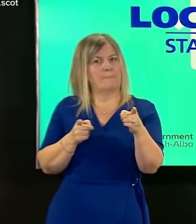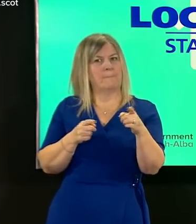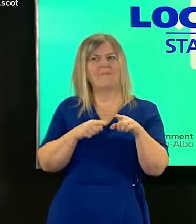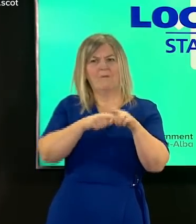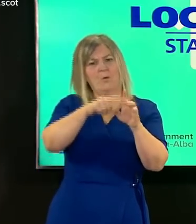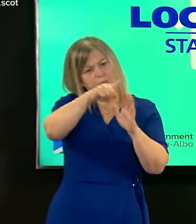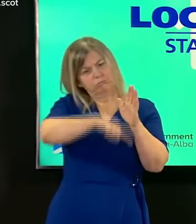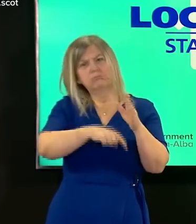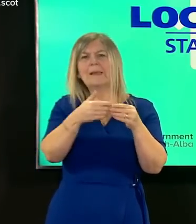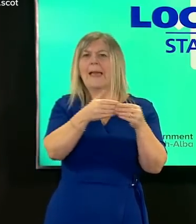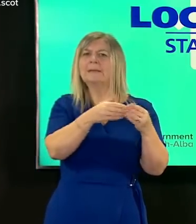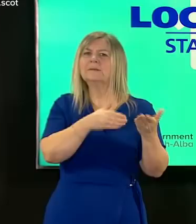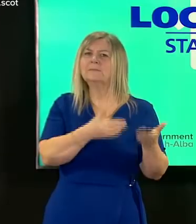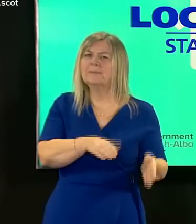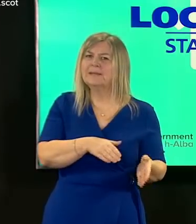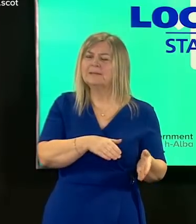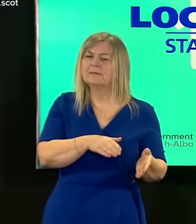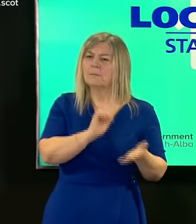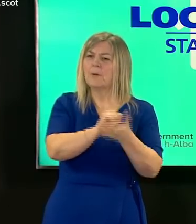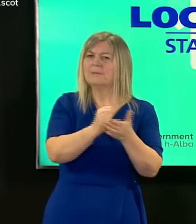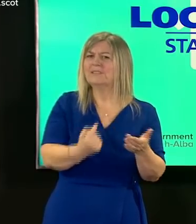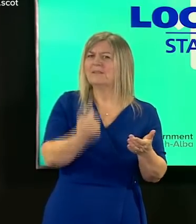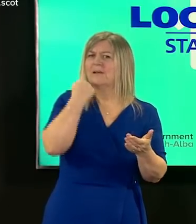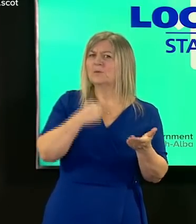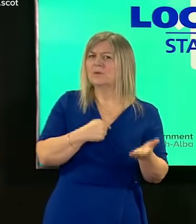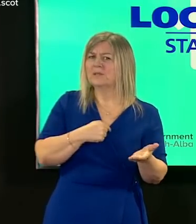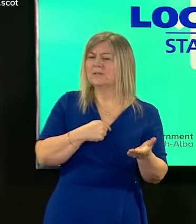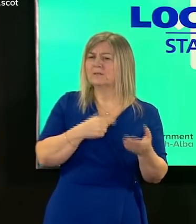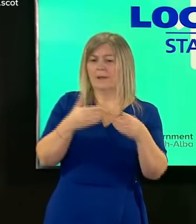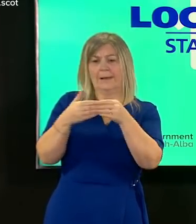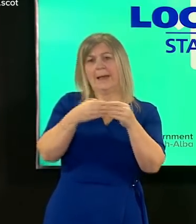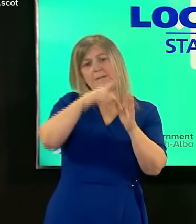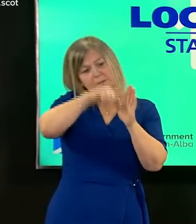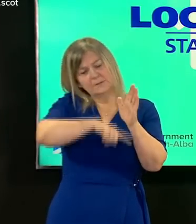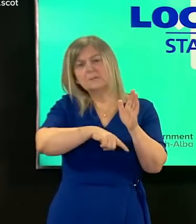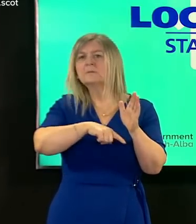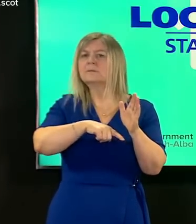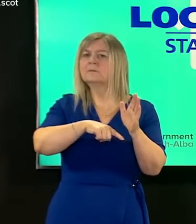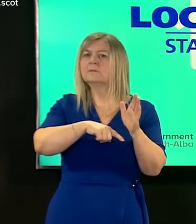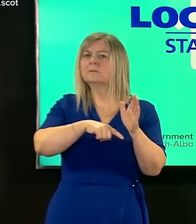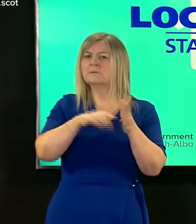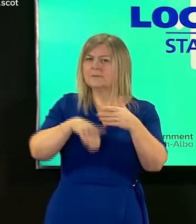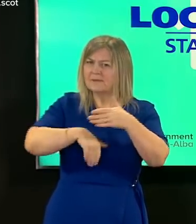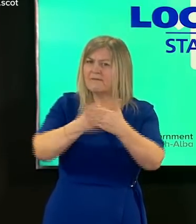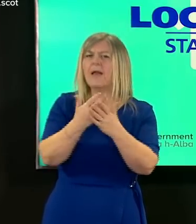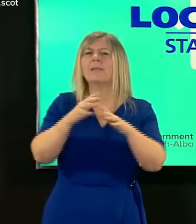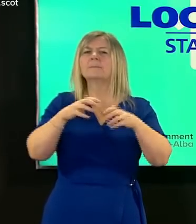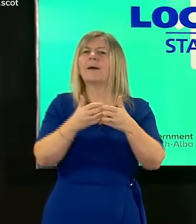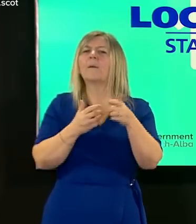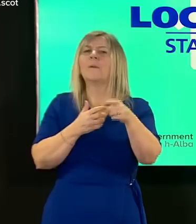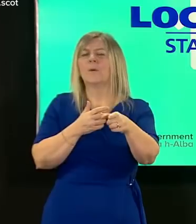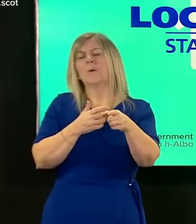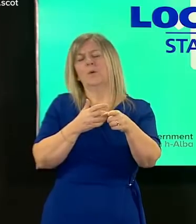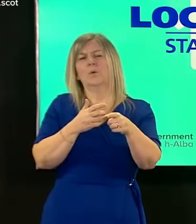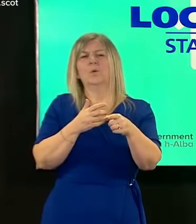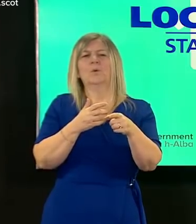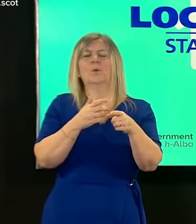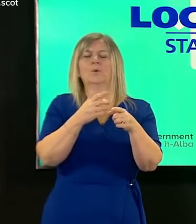that we have published last week now that guidance was developed with scottish care with wcps with